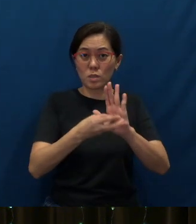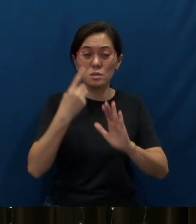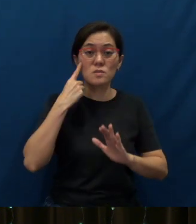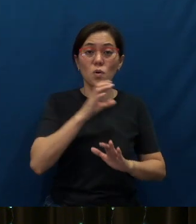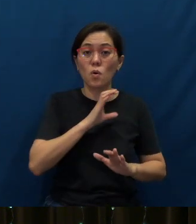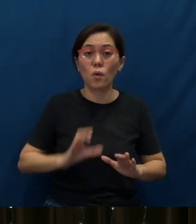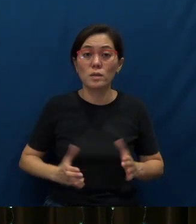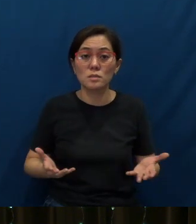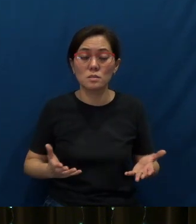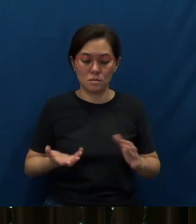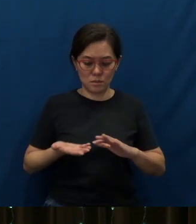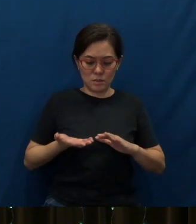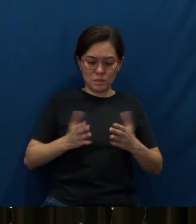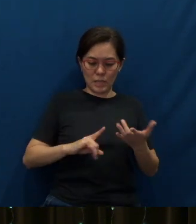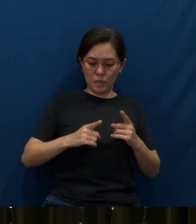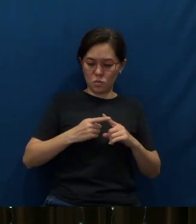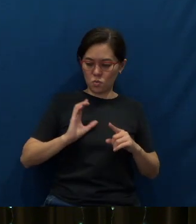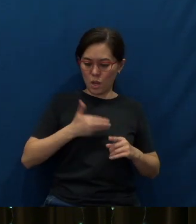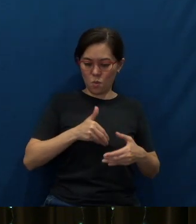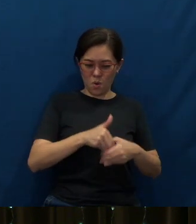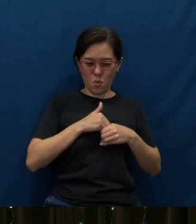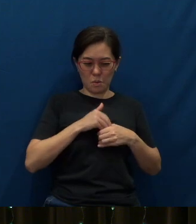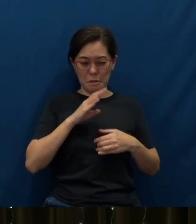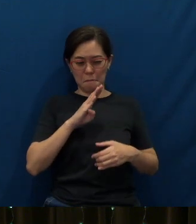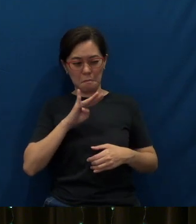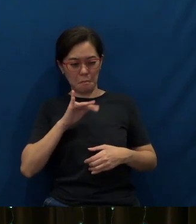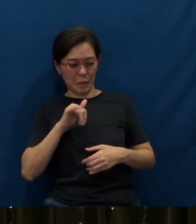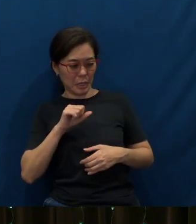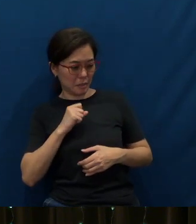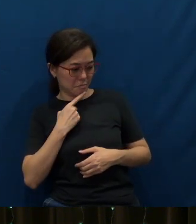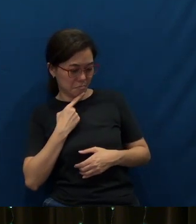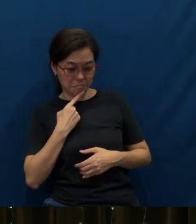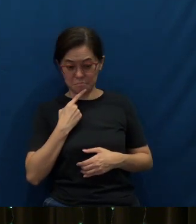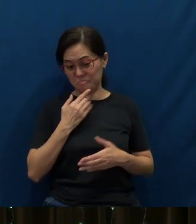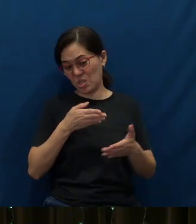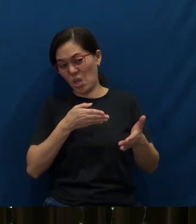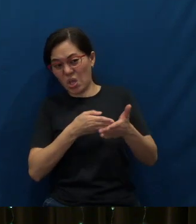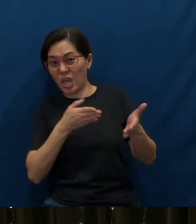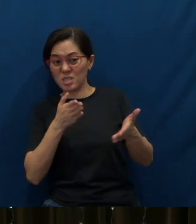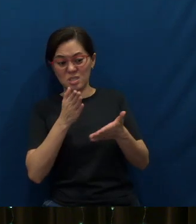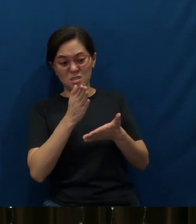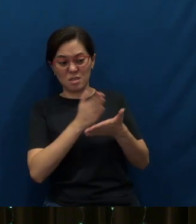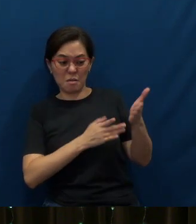Was it dying to our own biases, our personal biases against certain people?